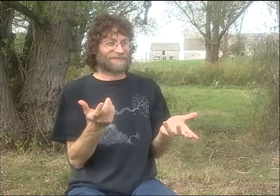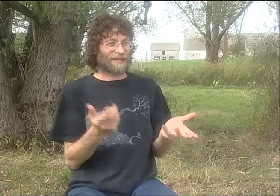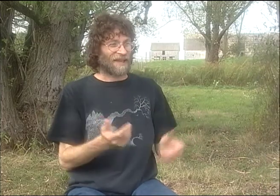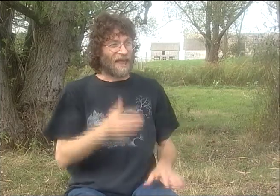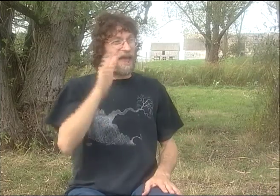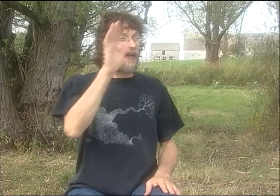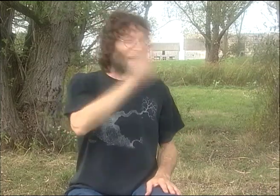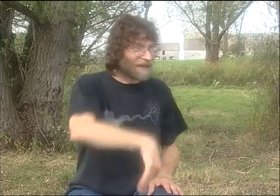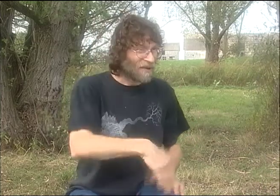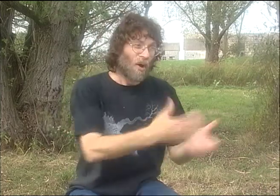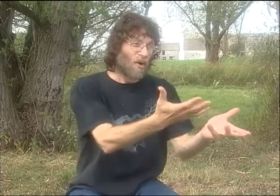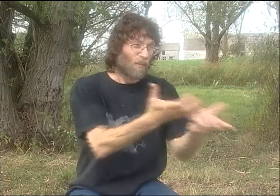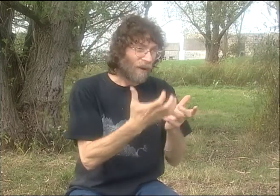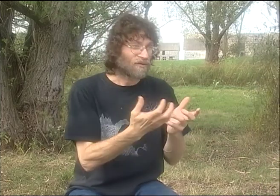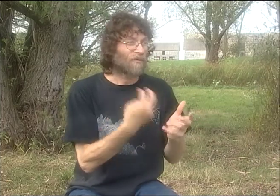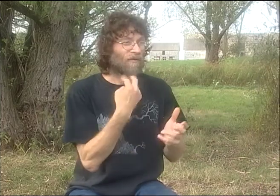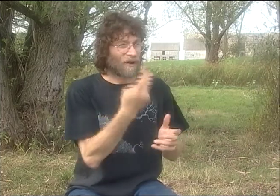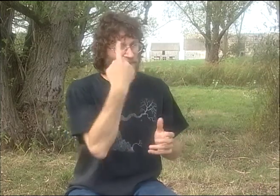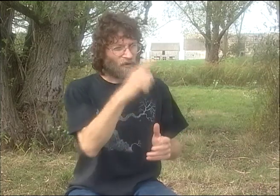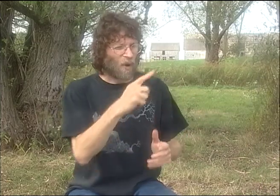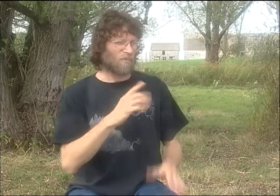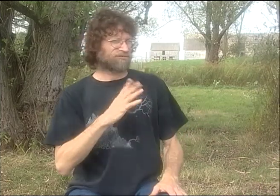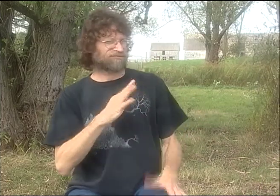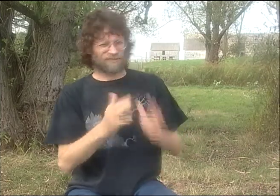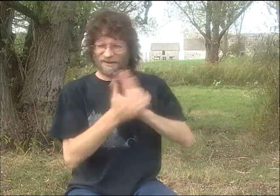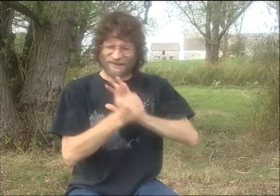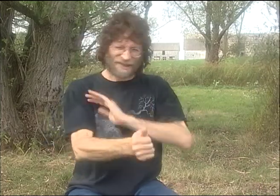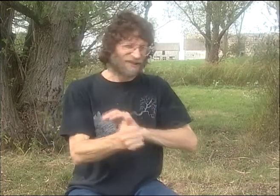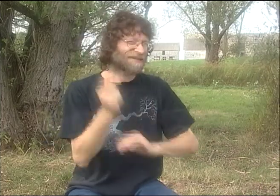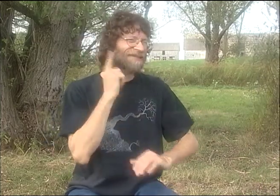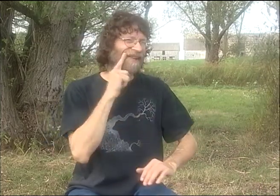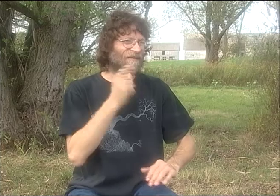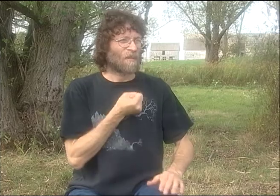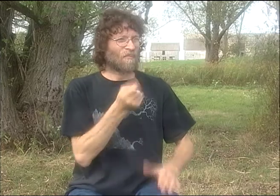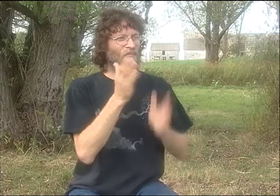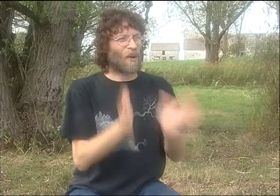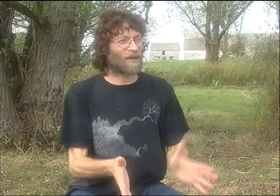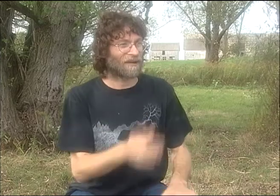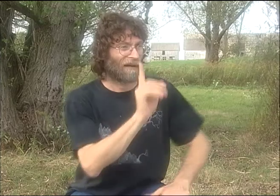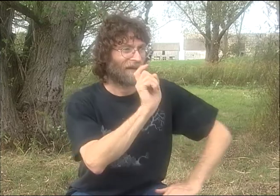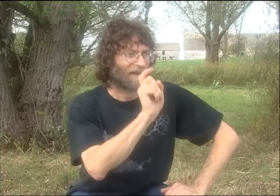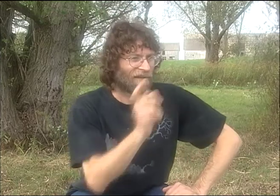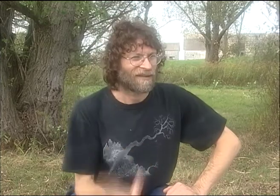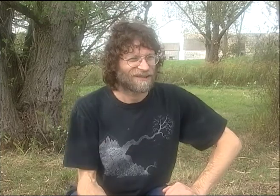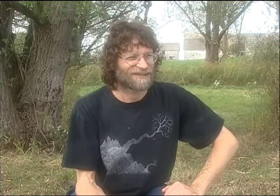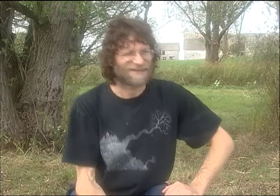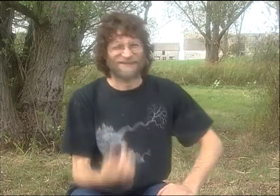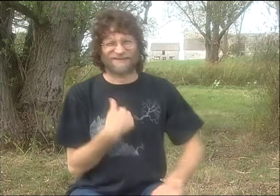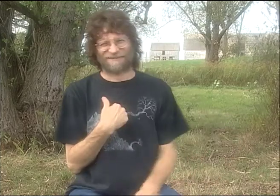ONE DAY HE CALLED ME AND HE SAID, "HEY, I WANT YOU TO VOICE FOR THIS AMAZING DEAF POET.